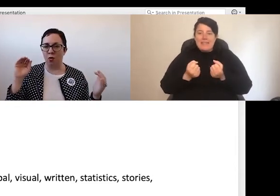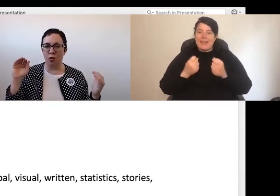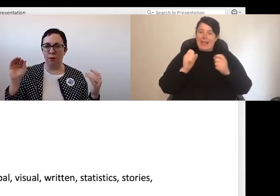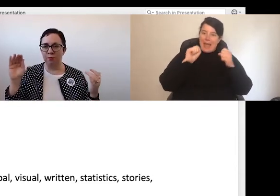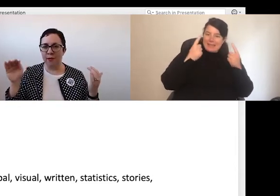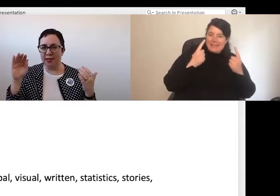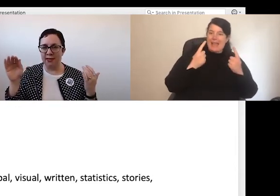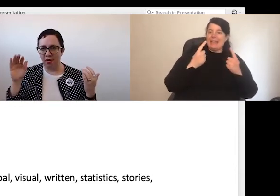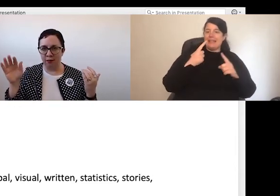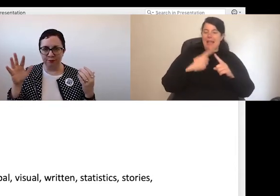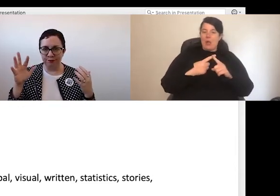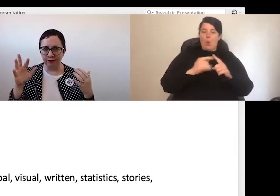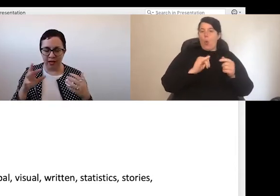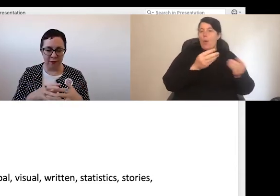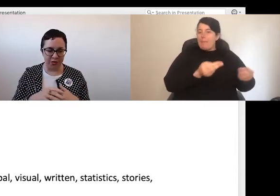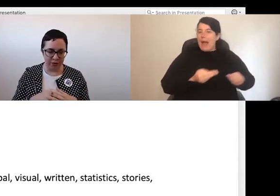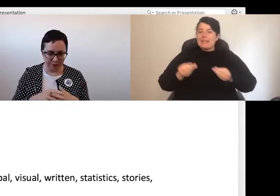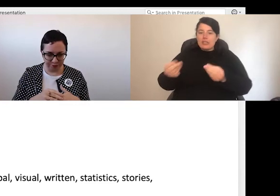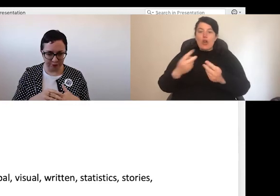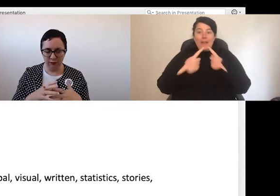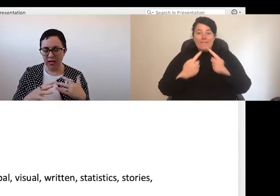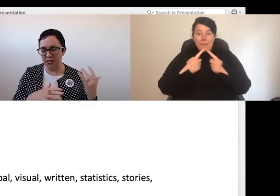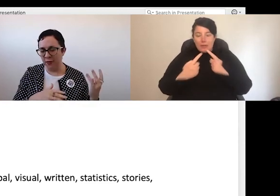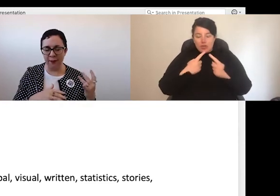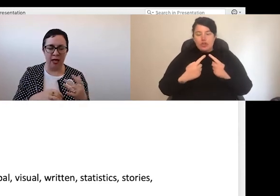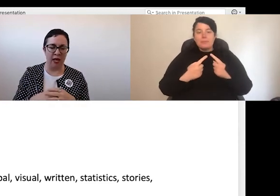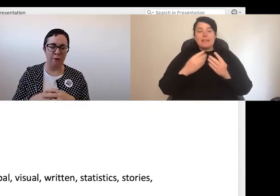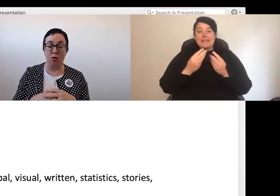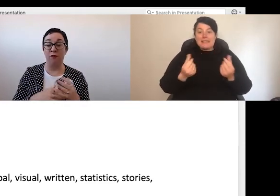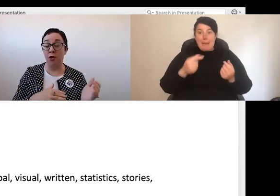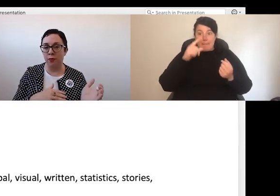information.